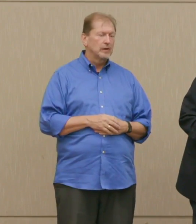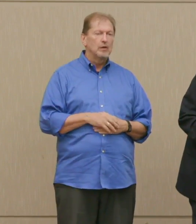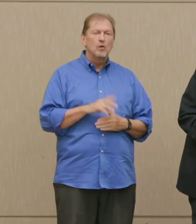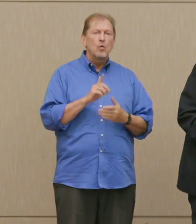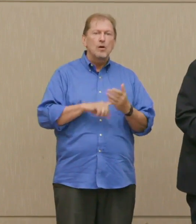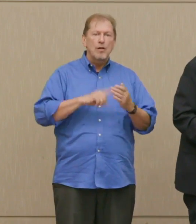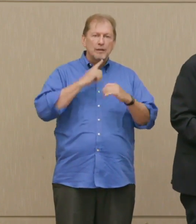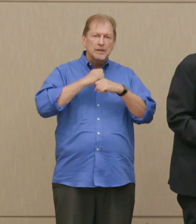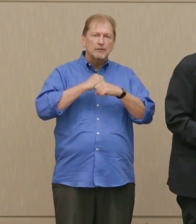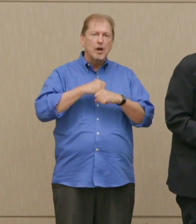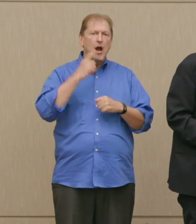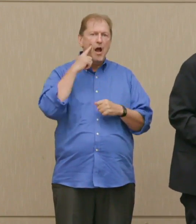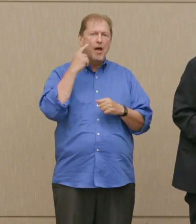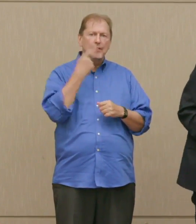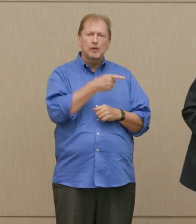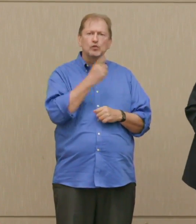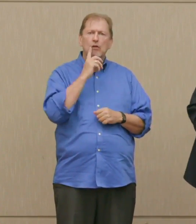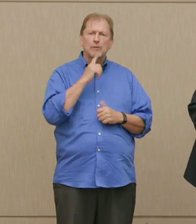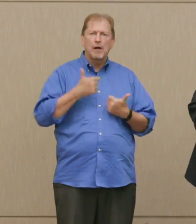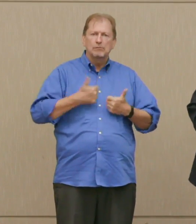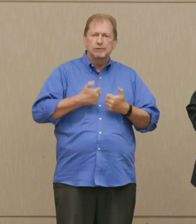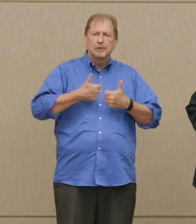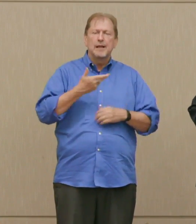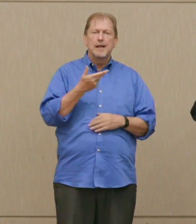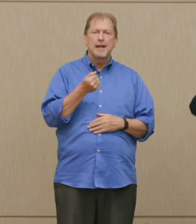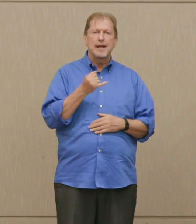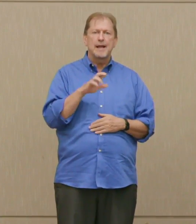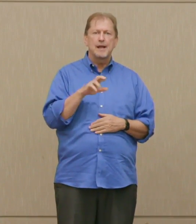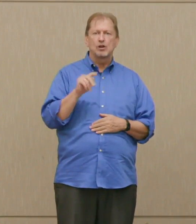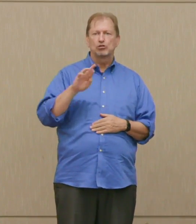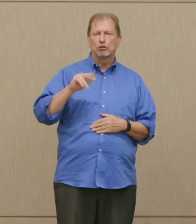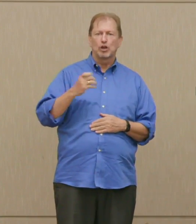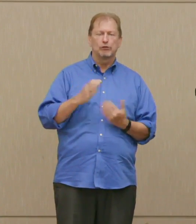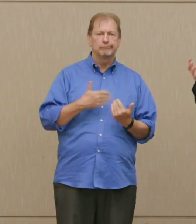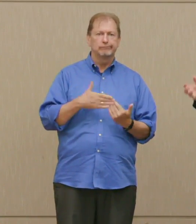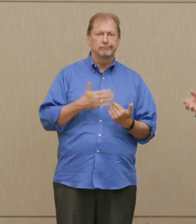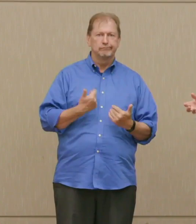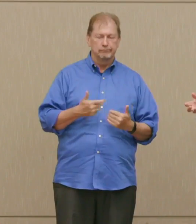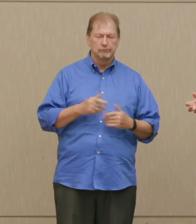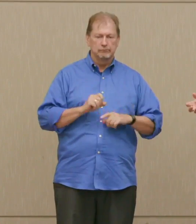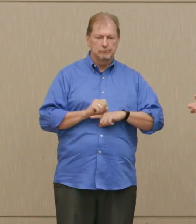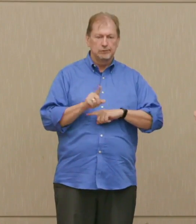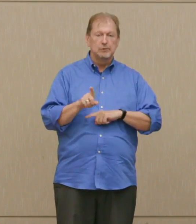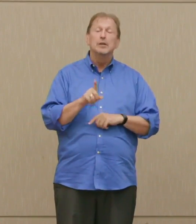I think you were talking about the hair trigger. Dr. Ellsberg: Yeah, well I said a lot in there, but first of all, yes, it is true.